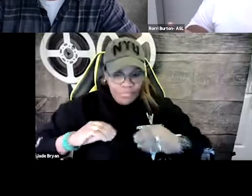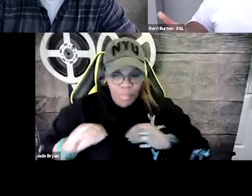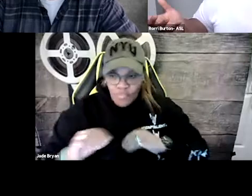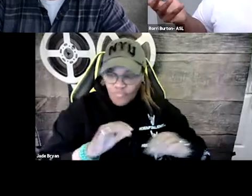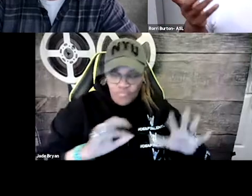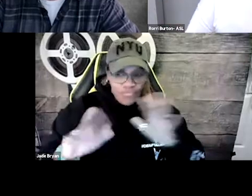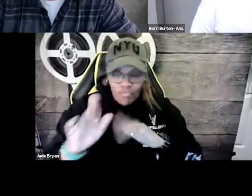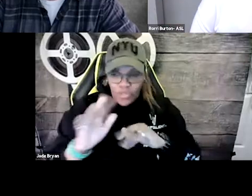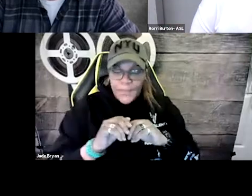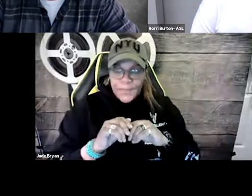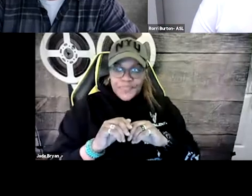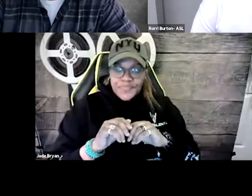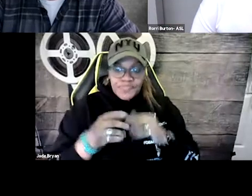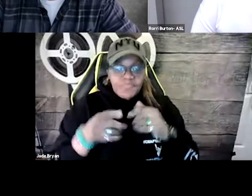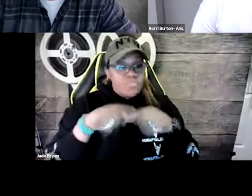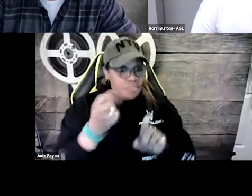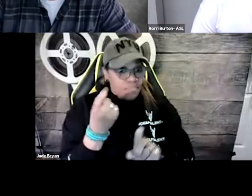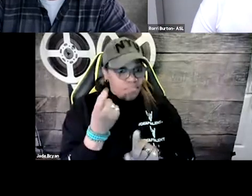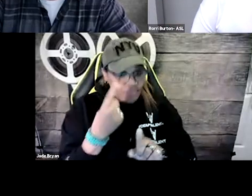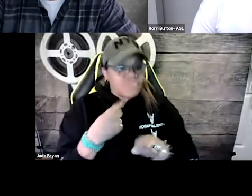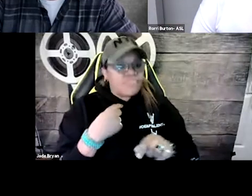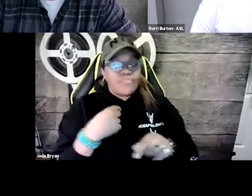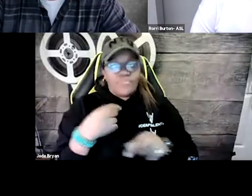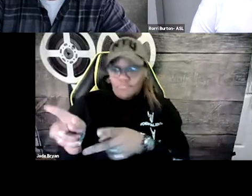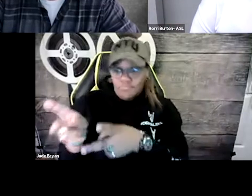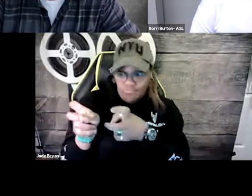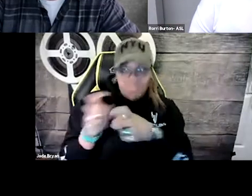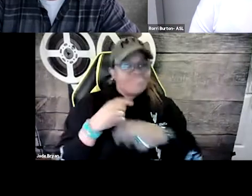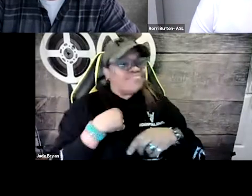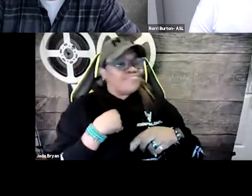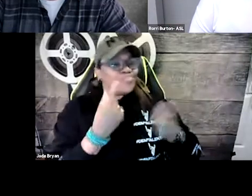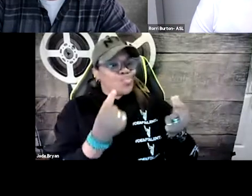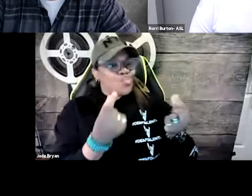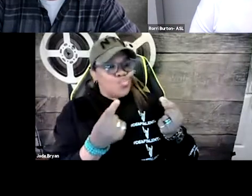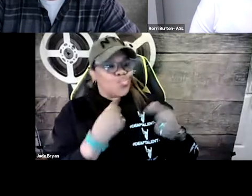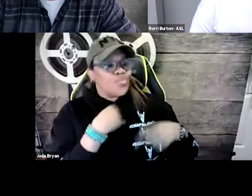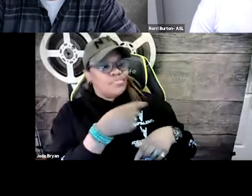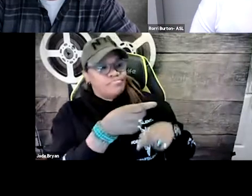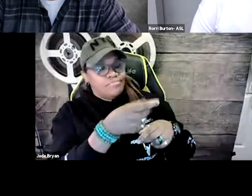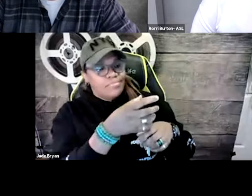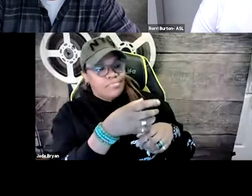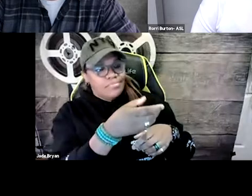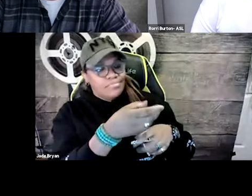What is the vision of the producer, of the director? Why did they include this? If there’s no lyrics, I’m not able to understand that.